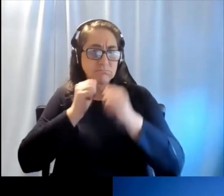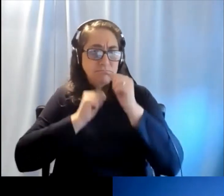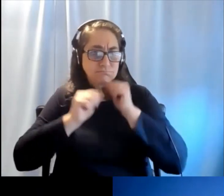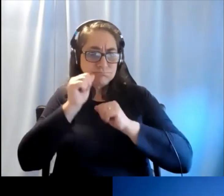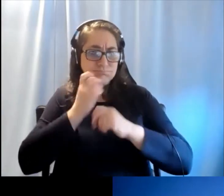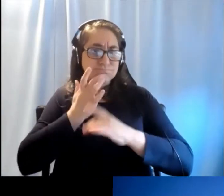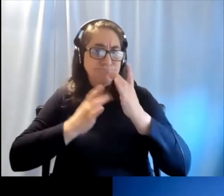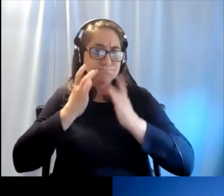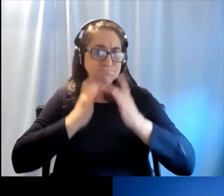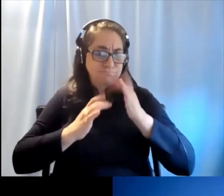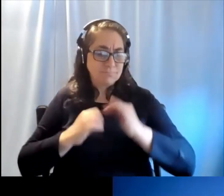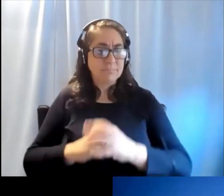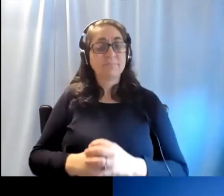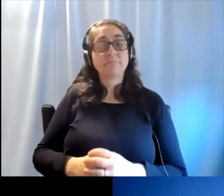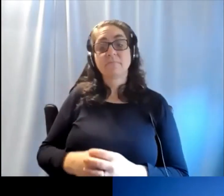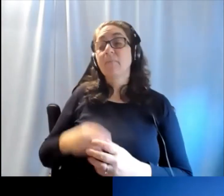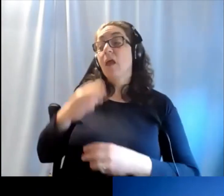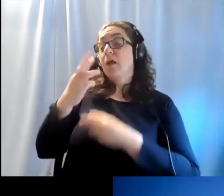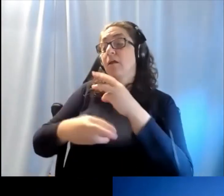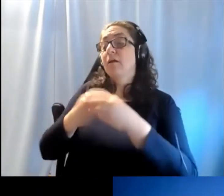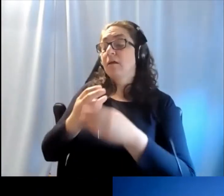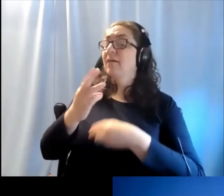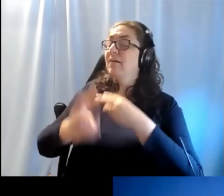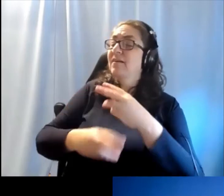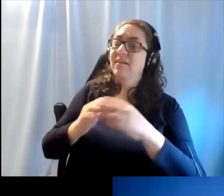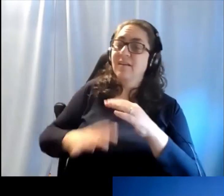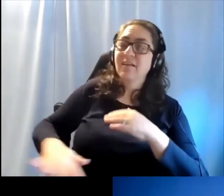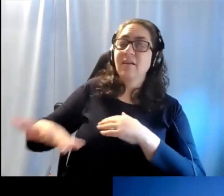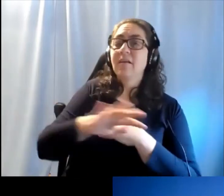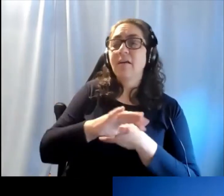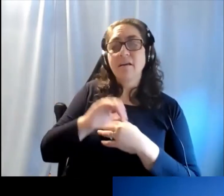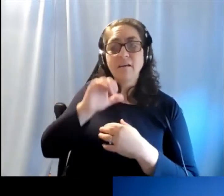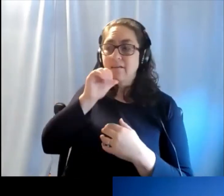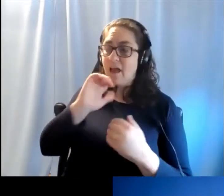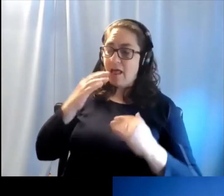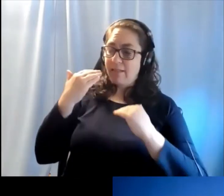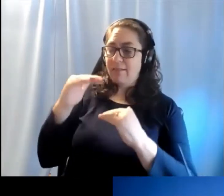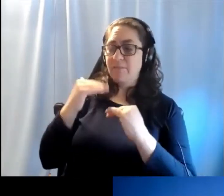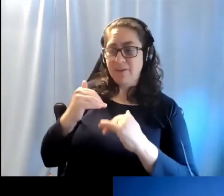Right and globally the issues about access are not just limited to other